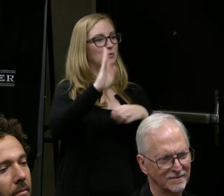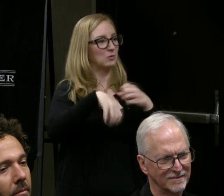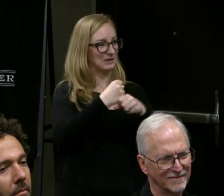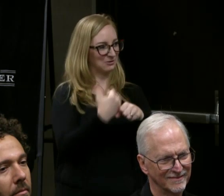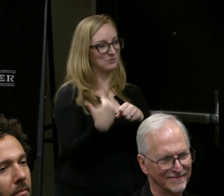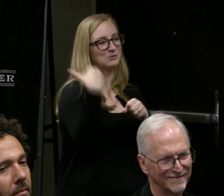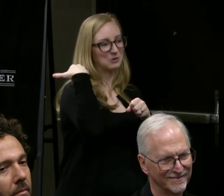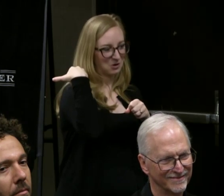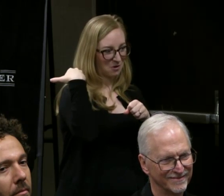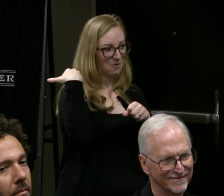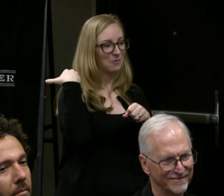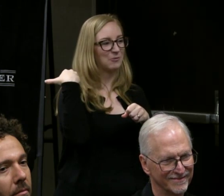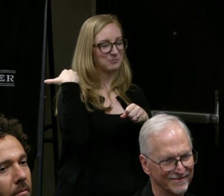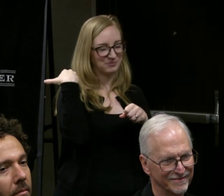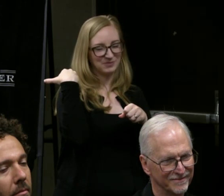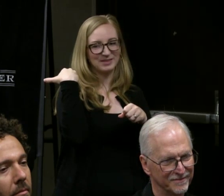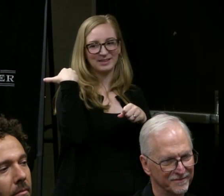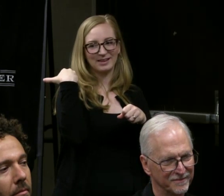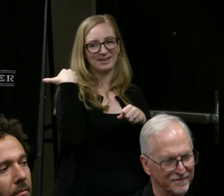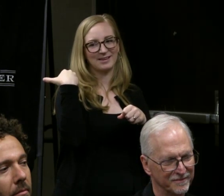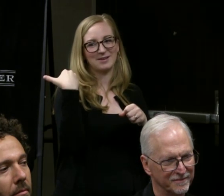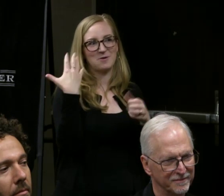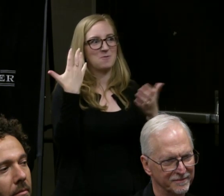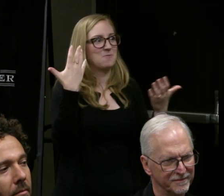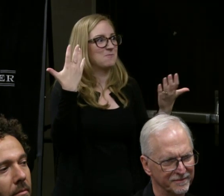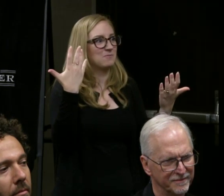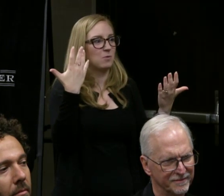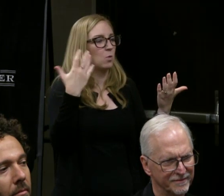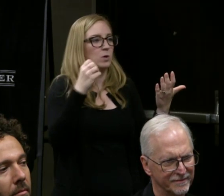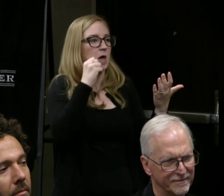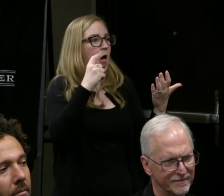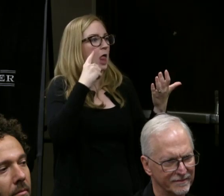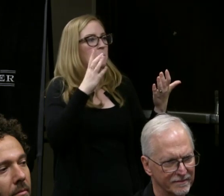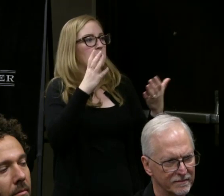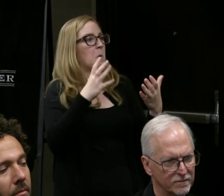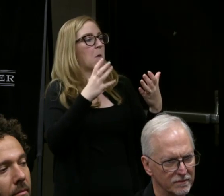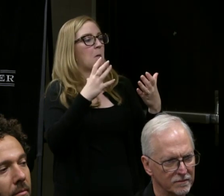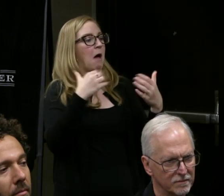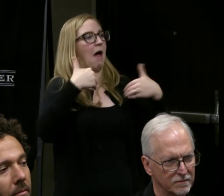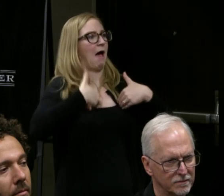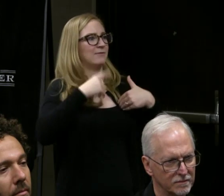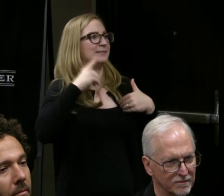there was no intention of having a deaf performer in the show.